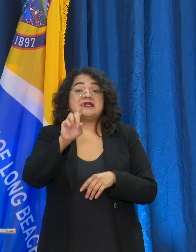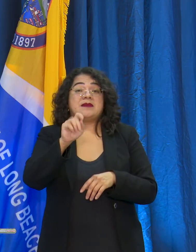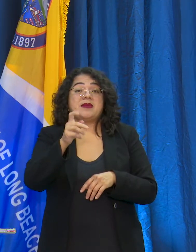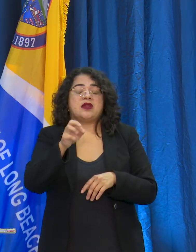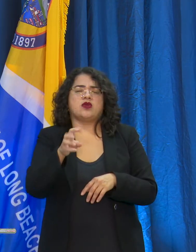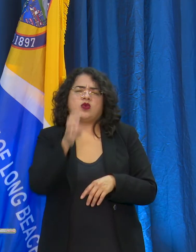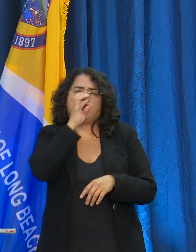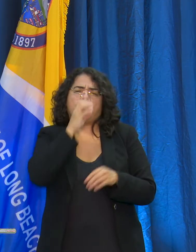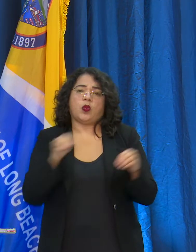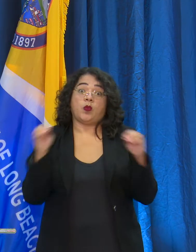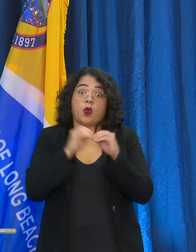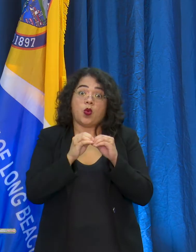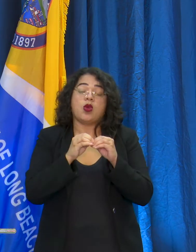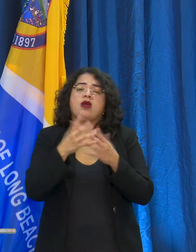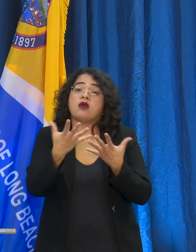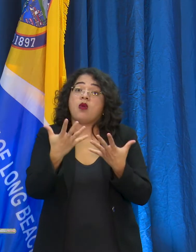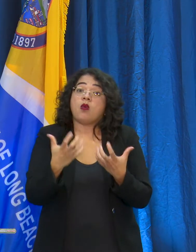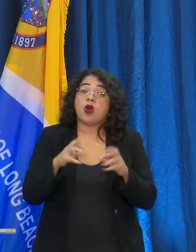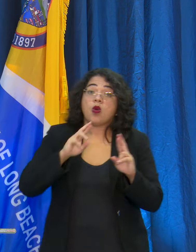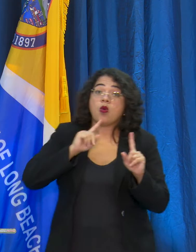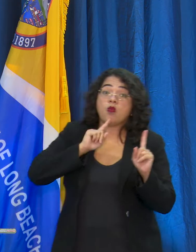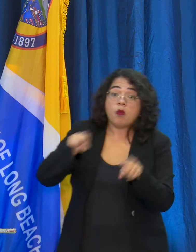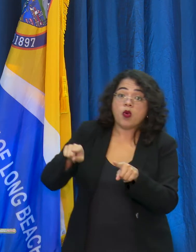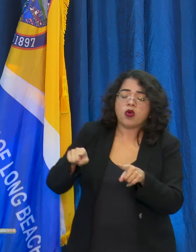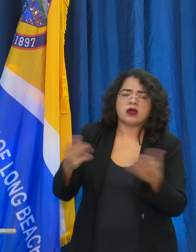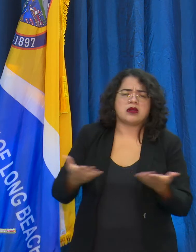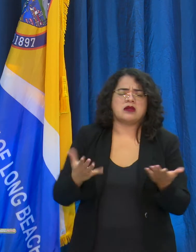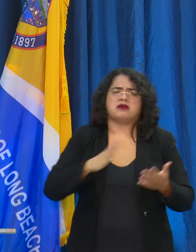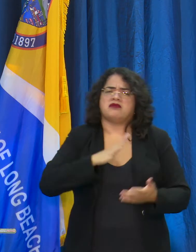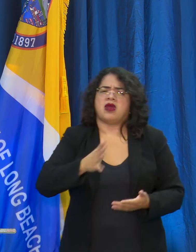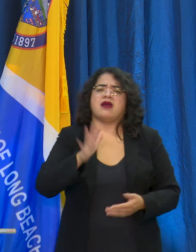and non-compliant businesses are asked to call